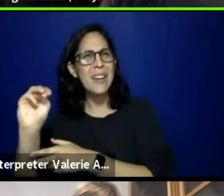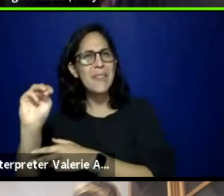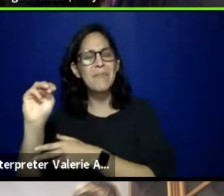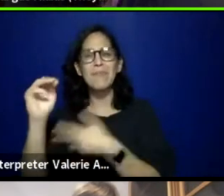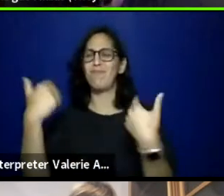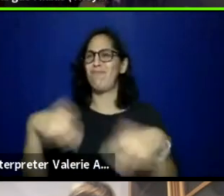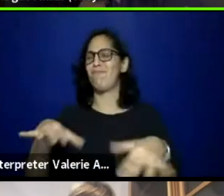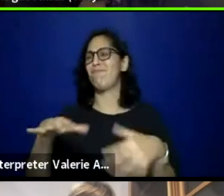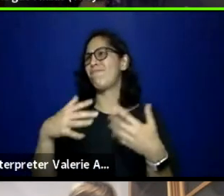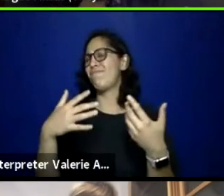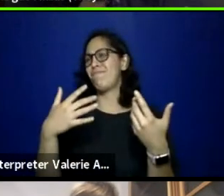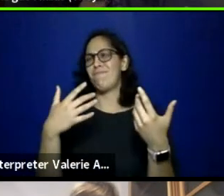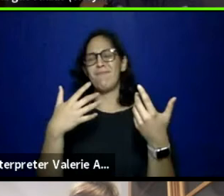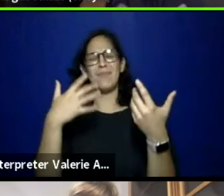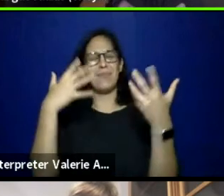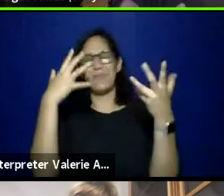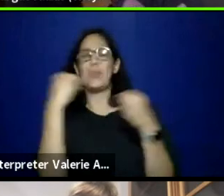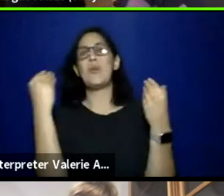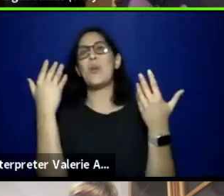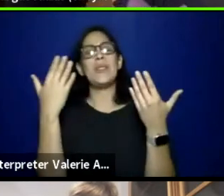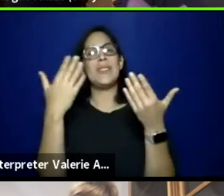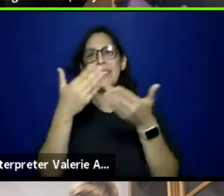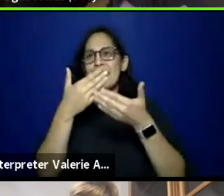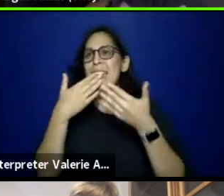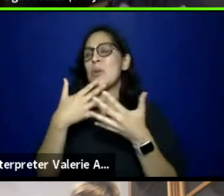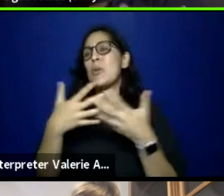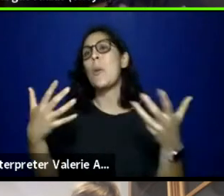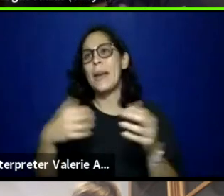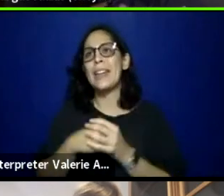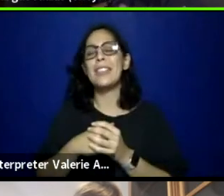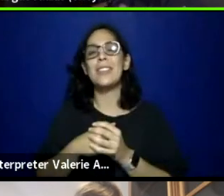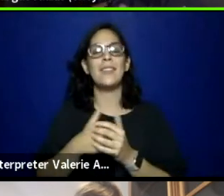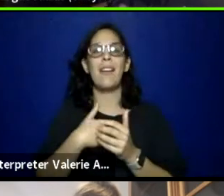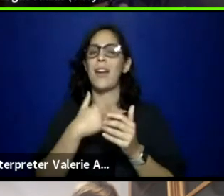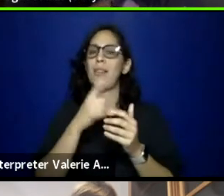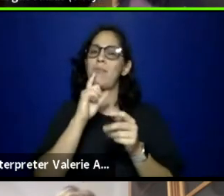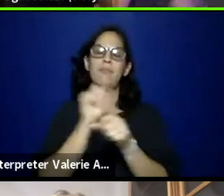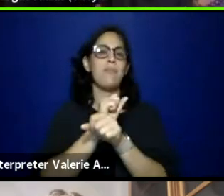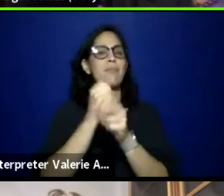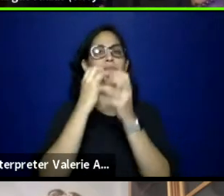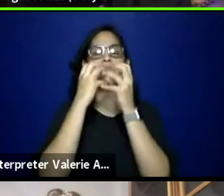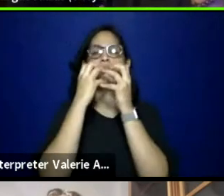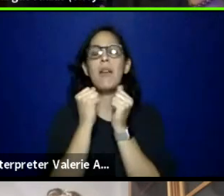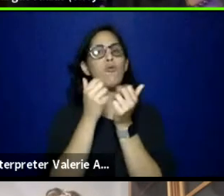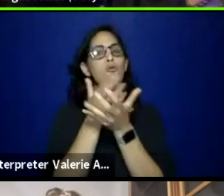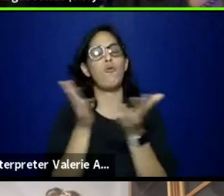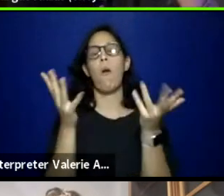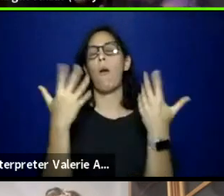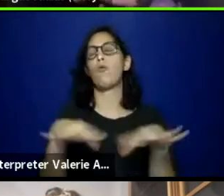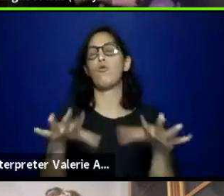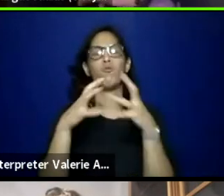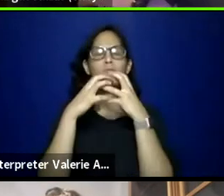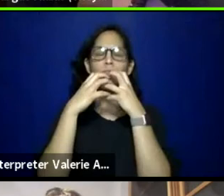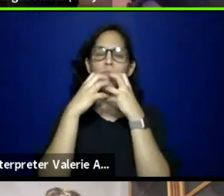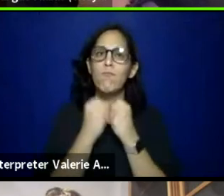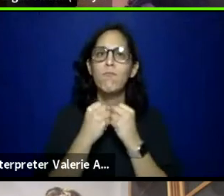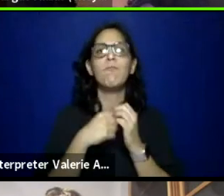So thank you, thank you so much. I have deep admiration for everyone here on this call. The last thing I will say